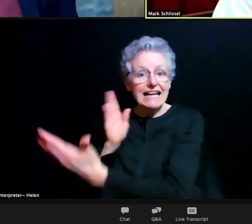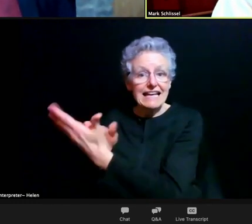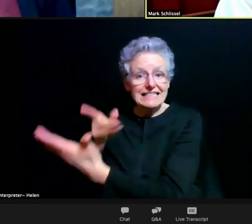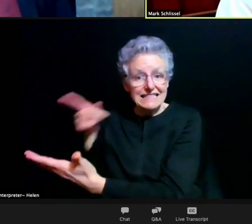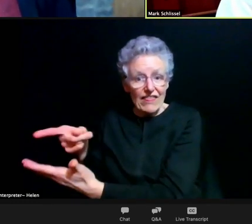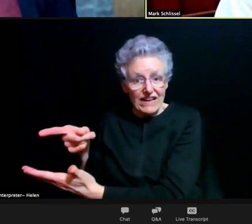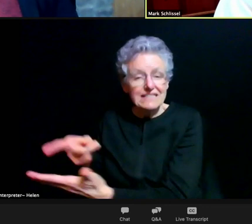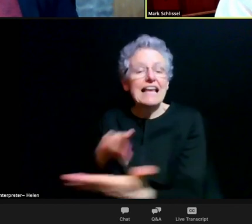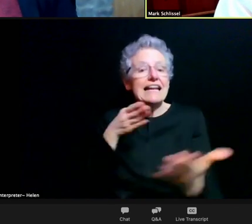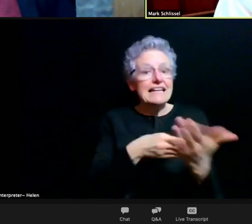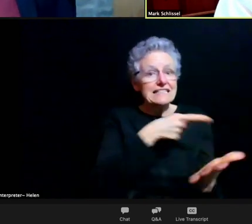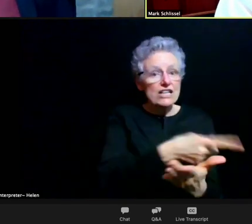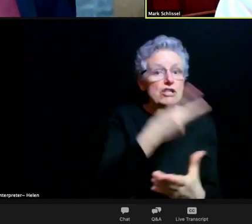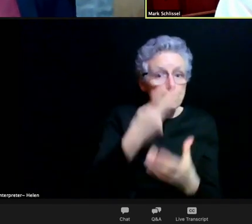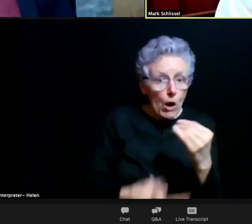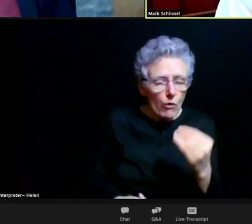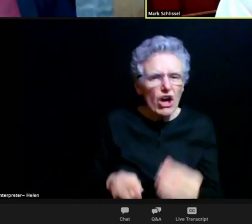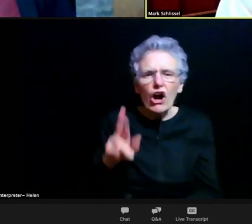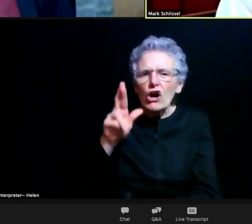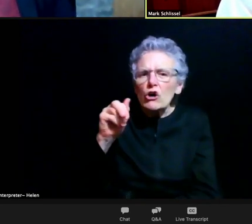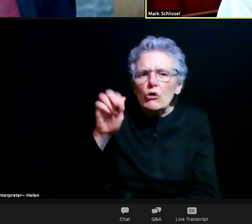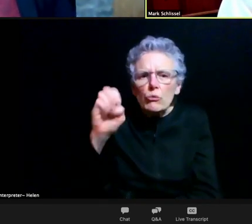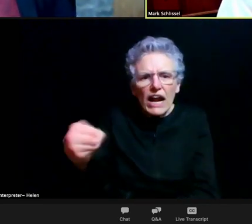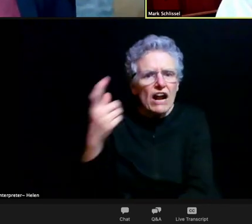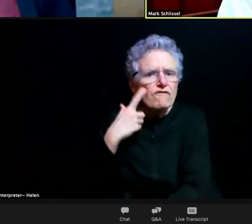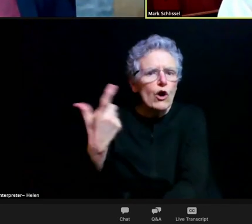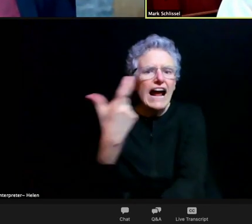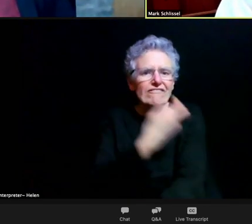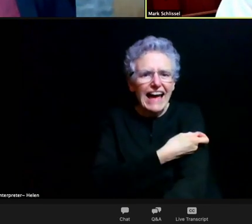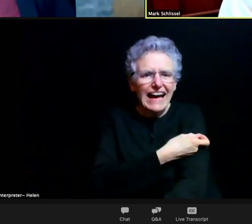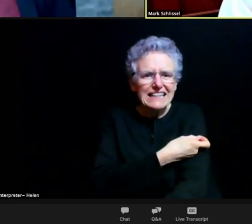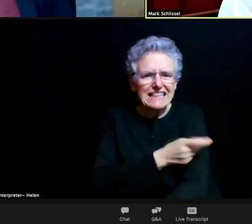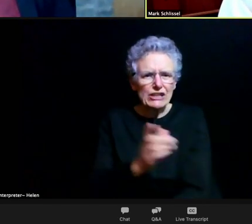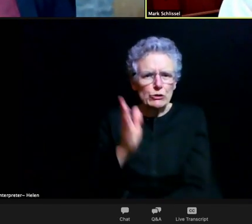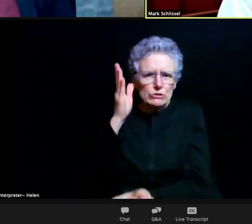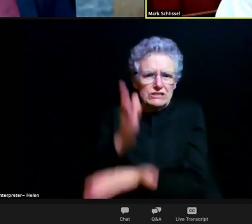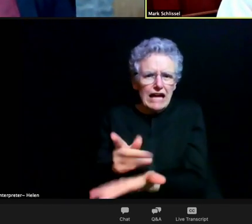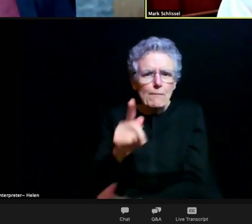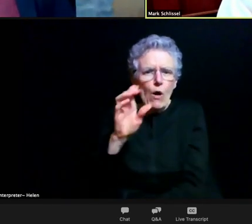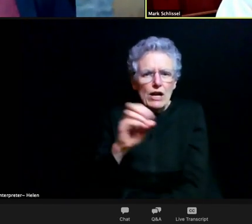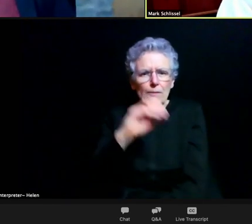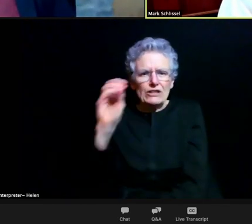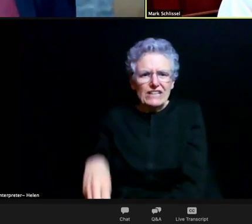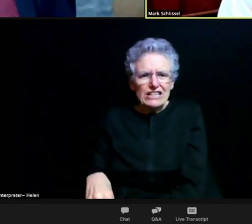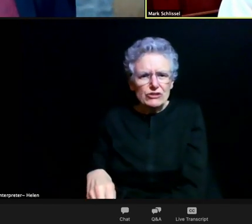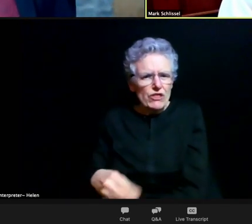It's extremely rare for a vaccine to eradicate a disease so that it's gone forever.